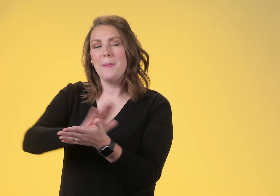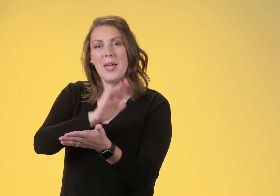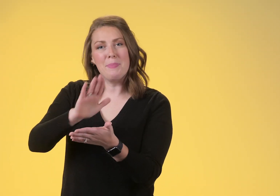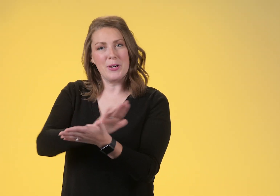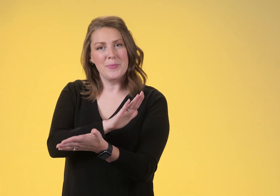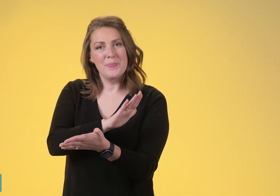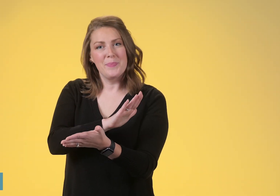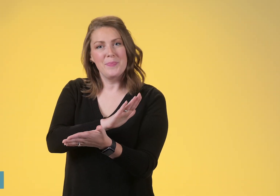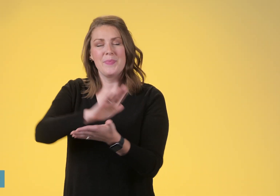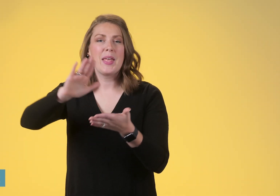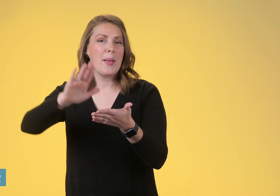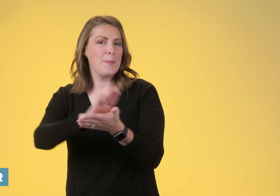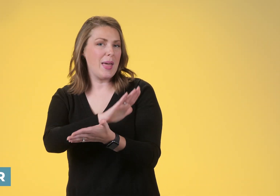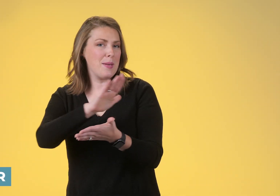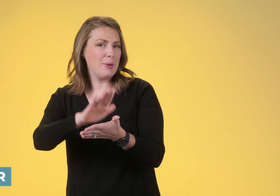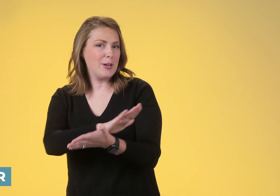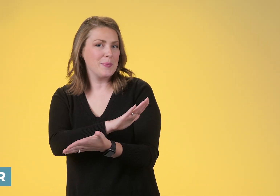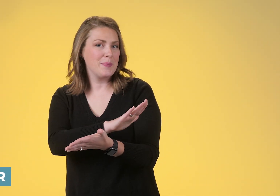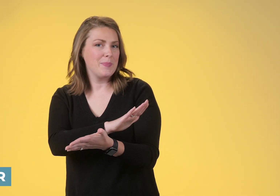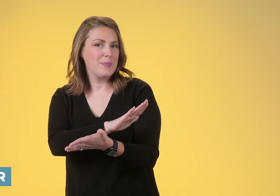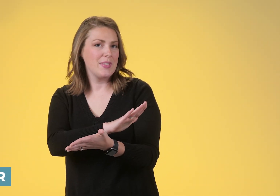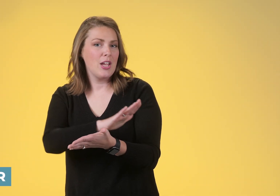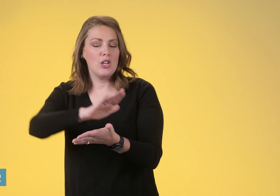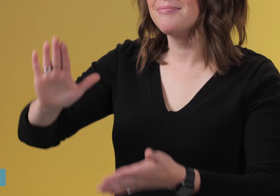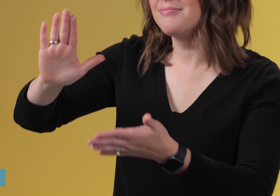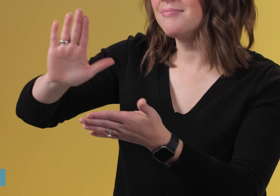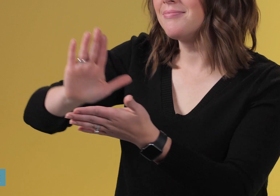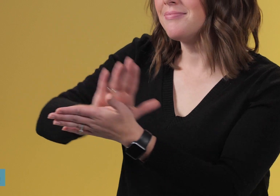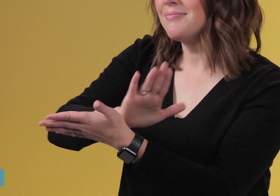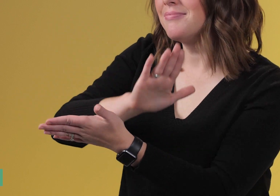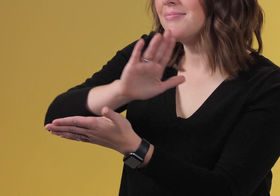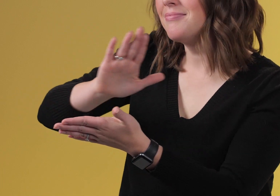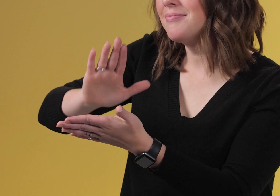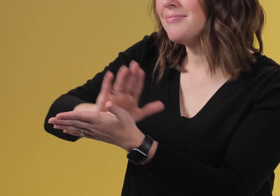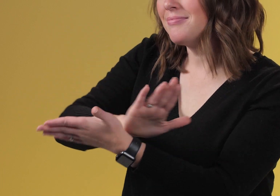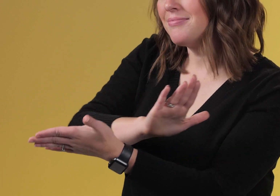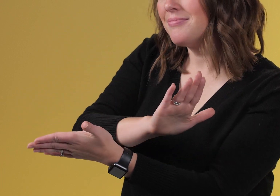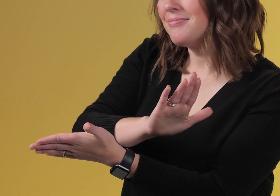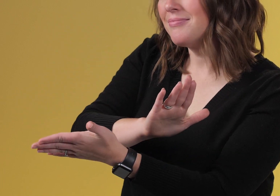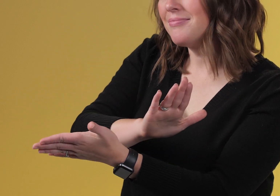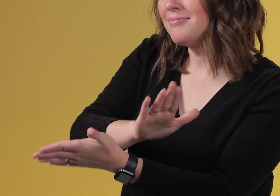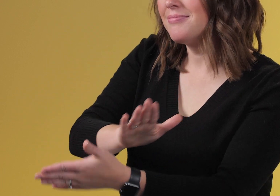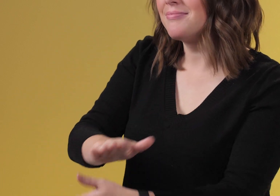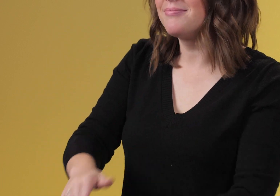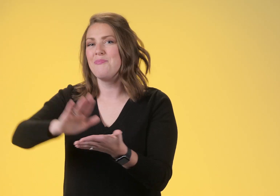Paper. Your dominant hand is pushing in toward your arm.